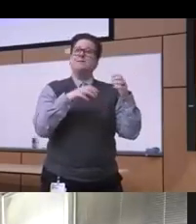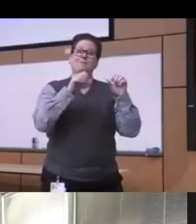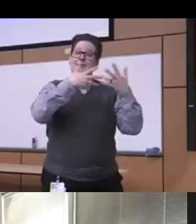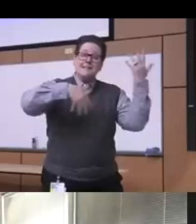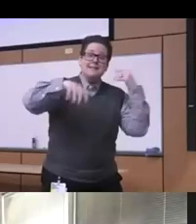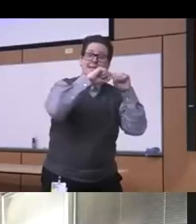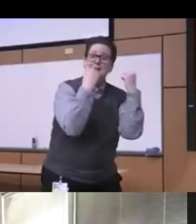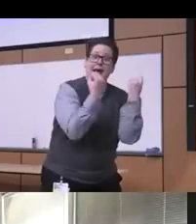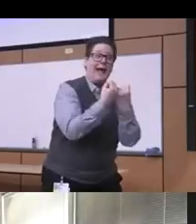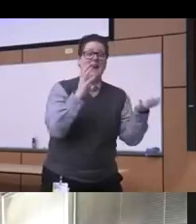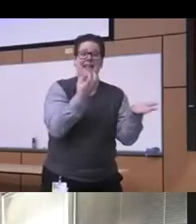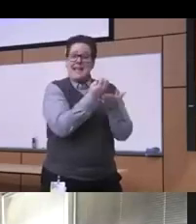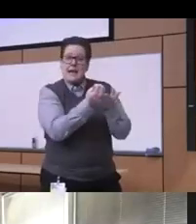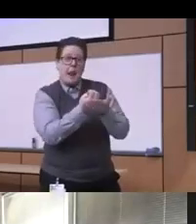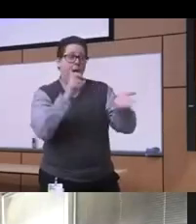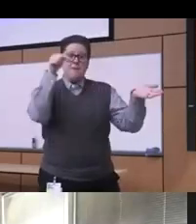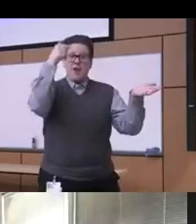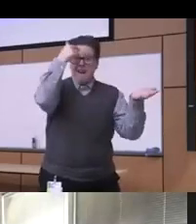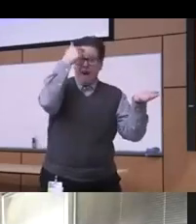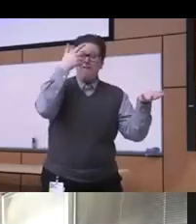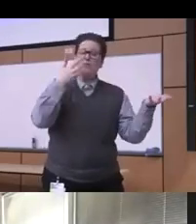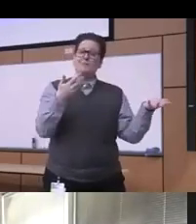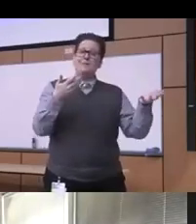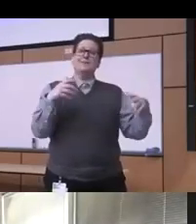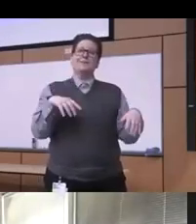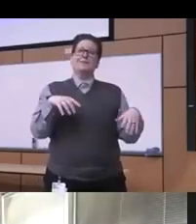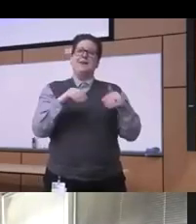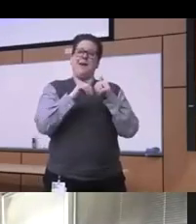the government in general both in perception and fact and how it can influence the thought